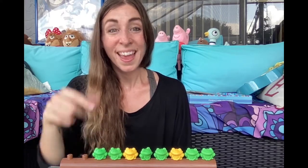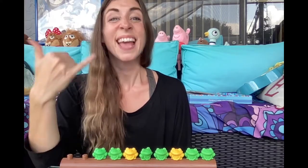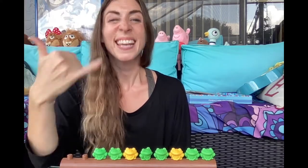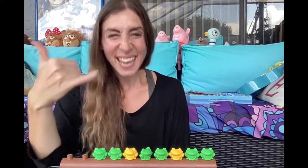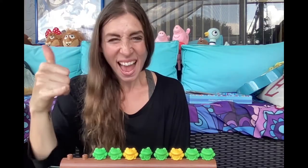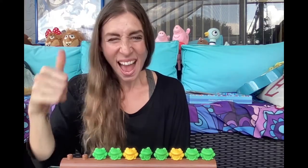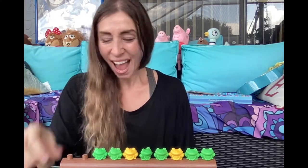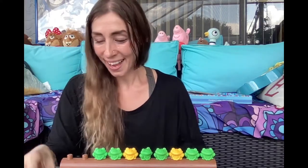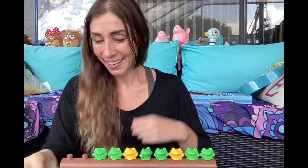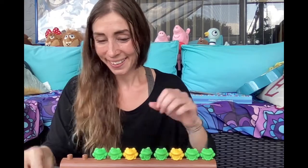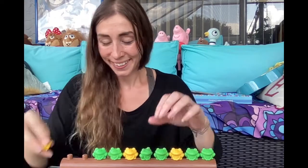Yellow!